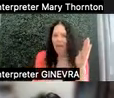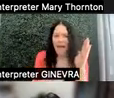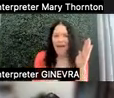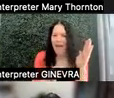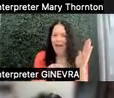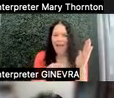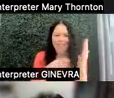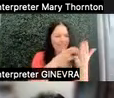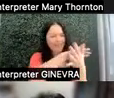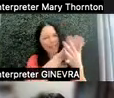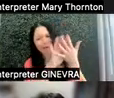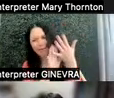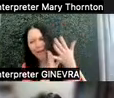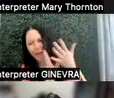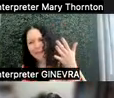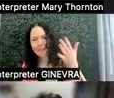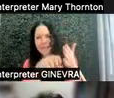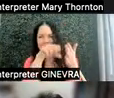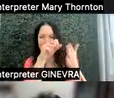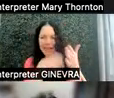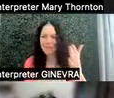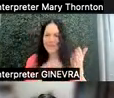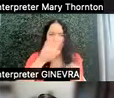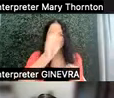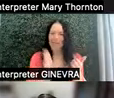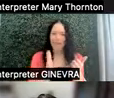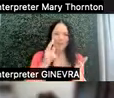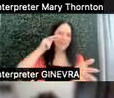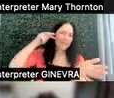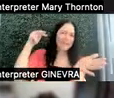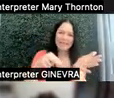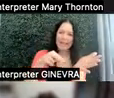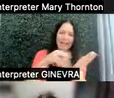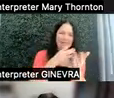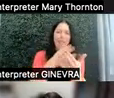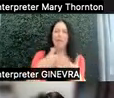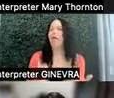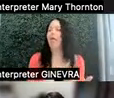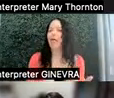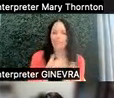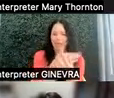to get this information. So all right, it looks like we've